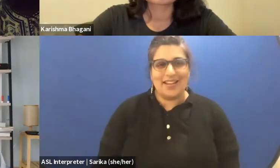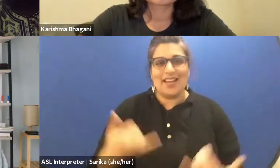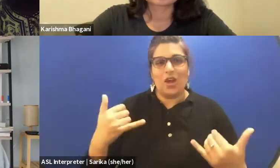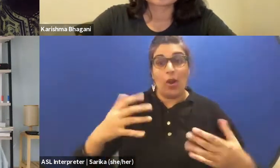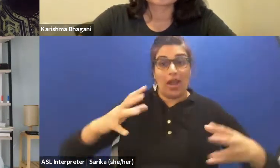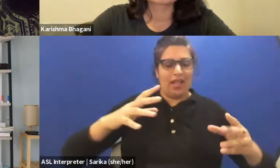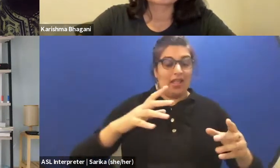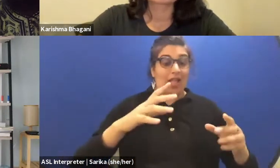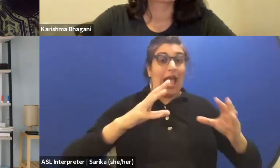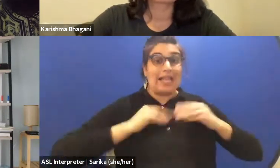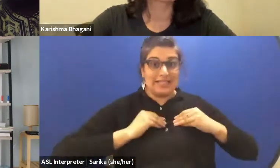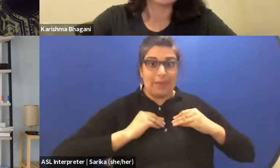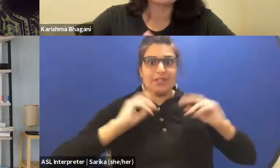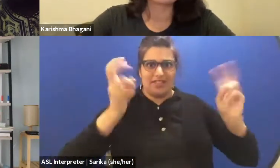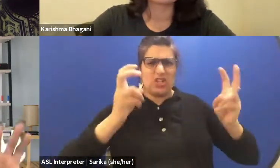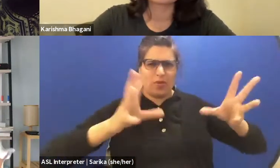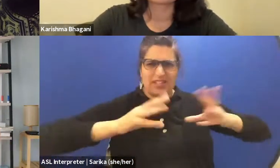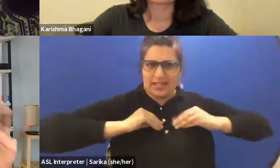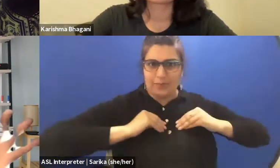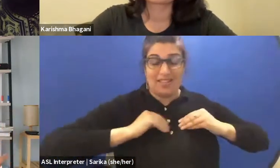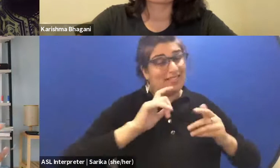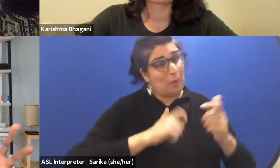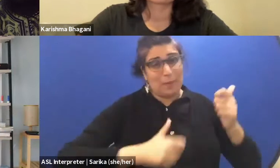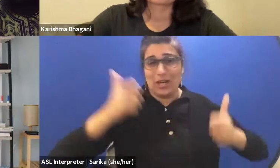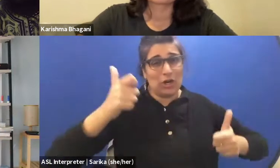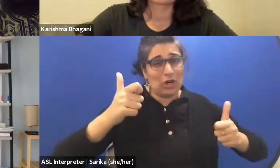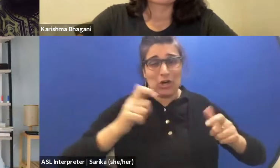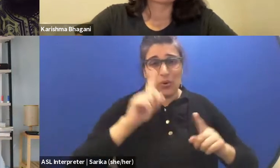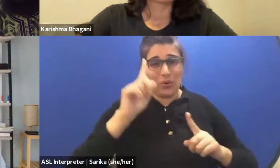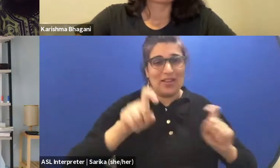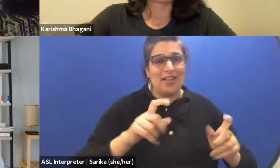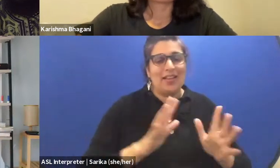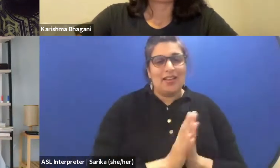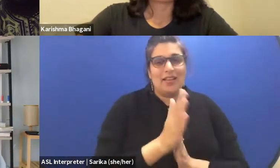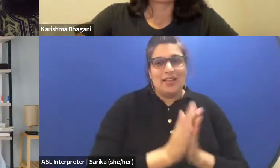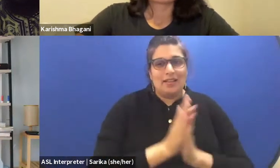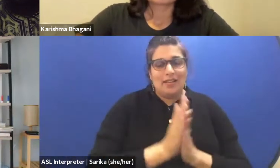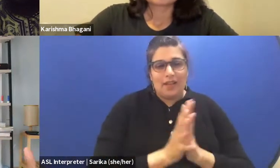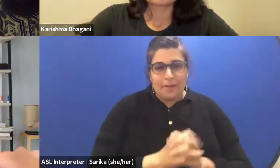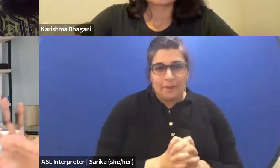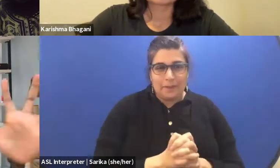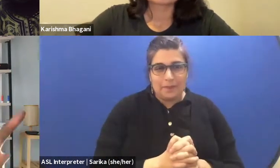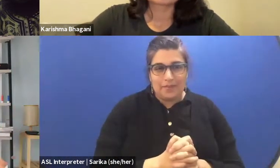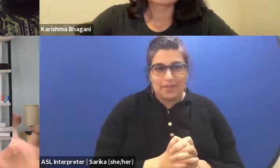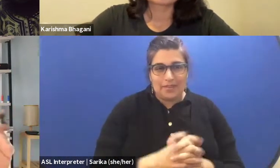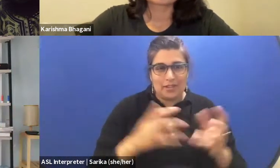'Cause I think that's a bigger question. Let's try to come back to here,